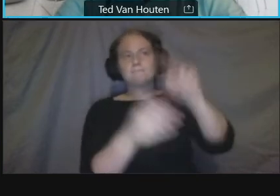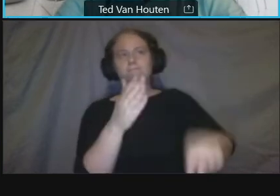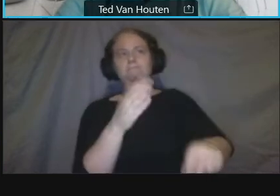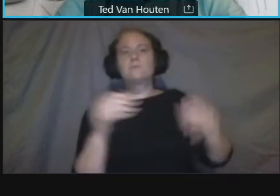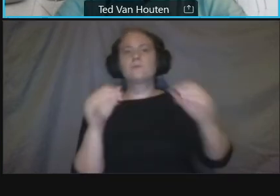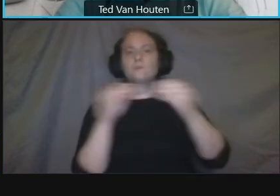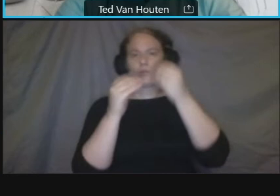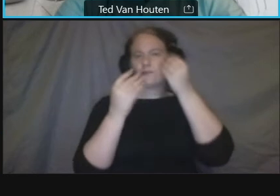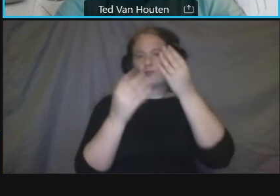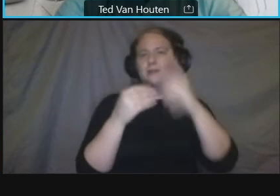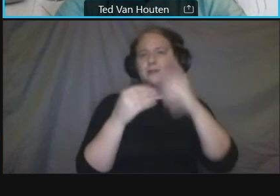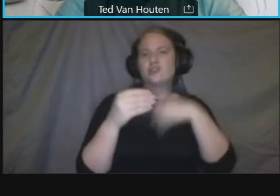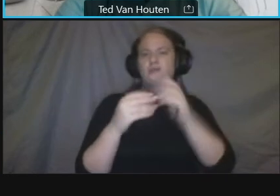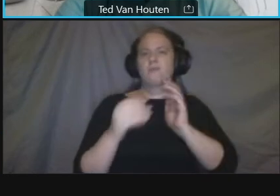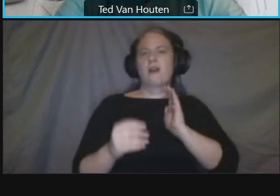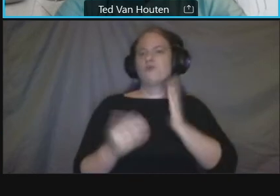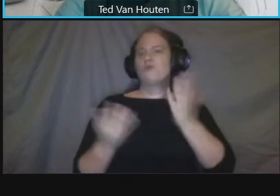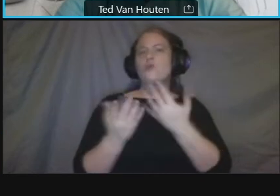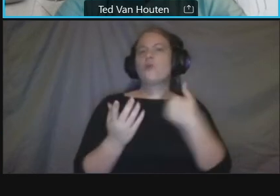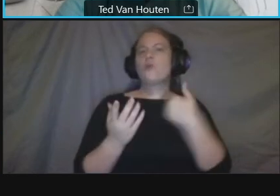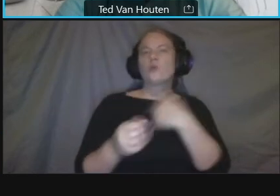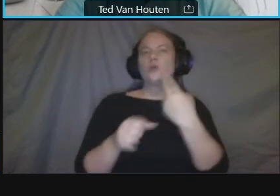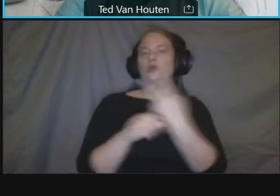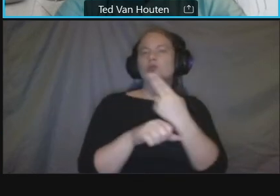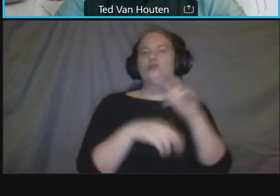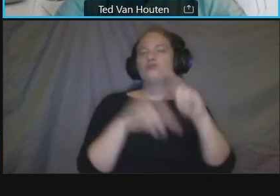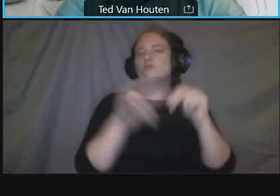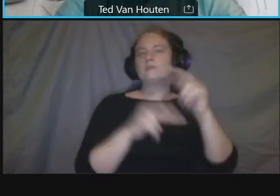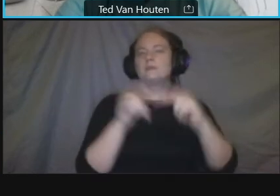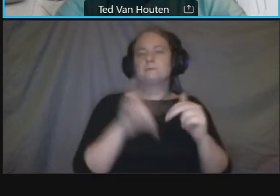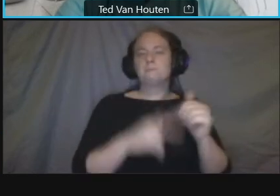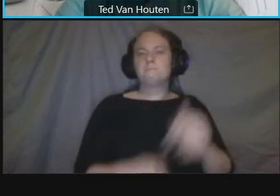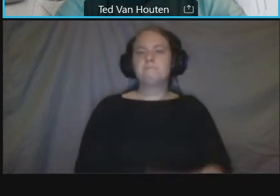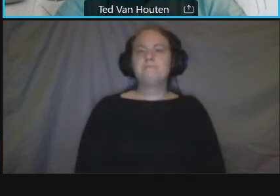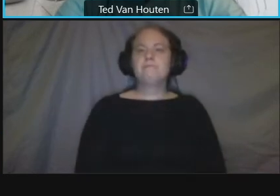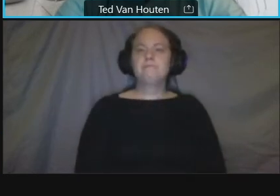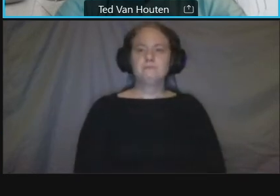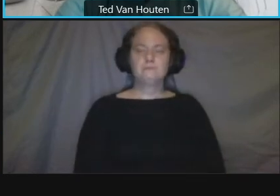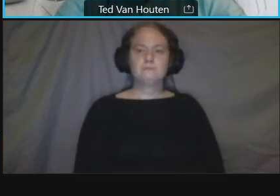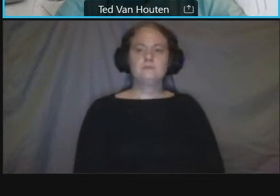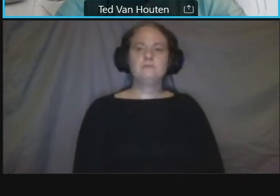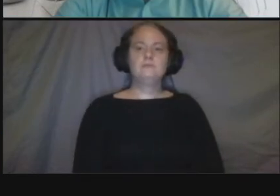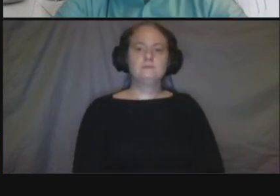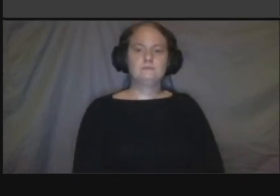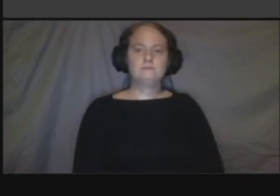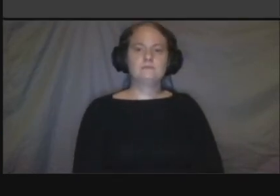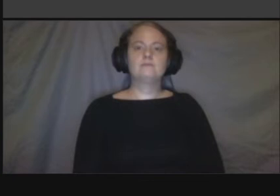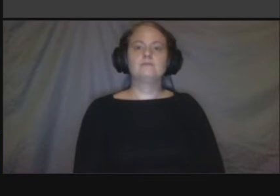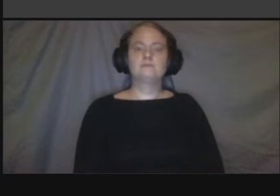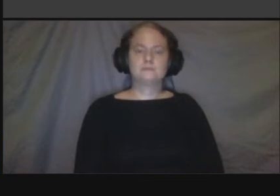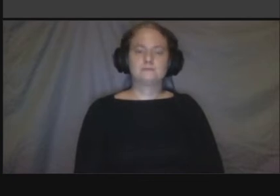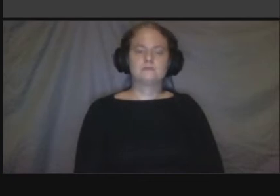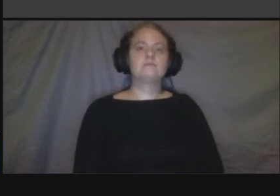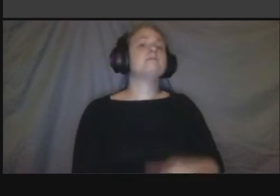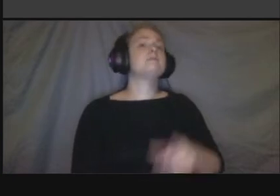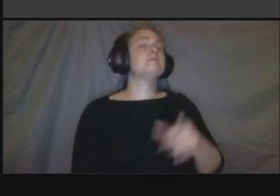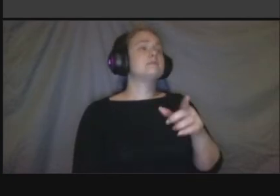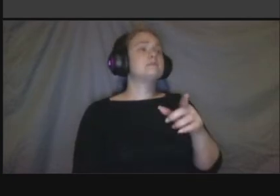thank you let's see i have a question it says anything that can be done in conjunction with